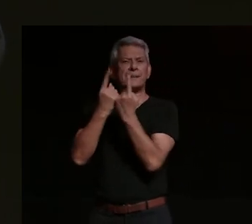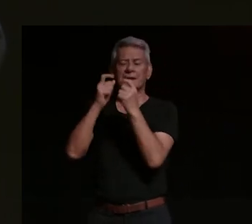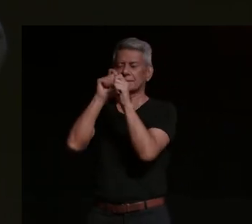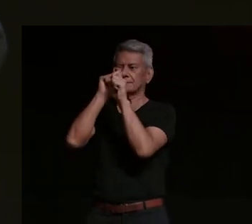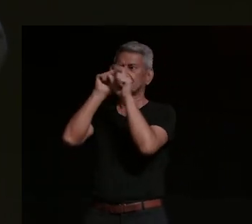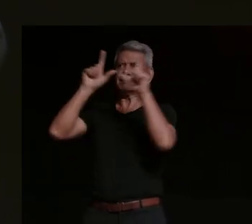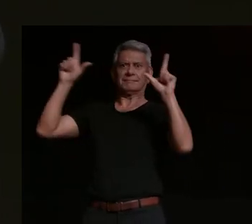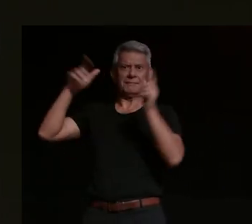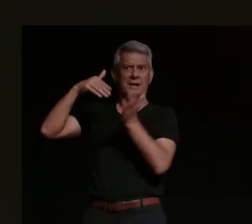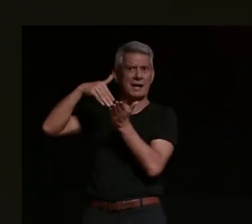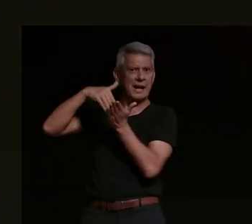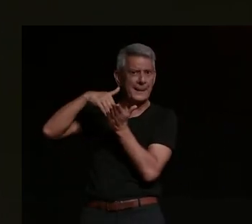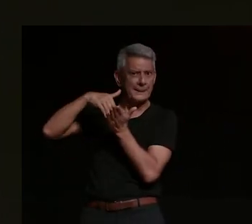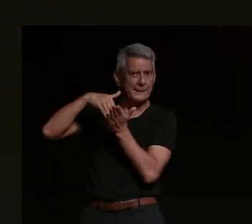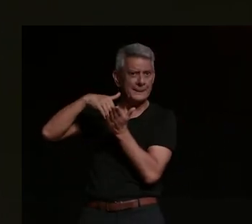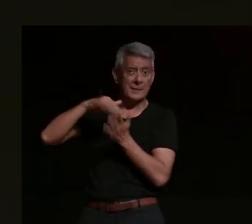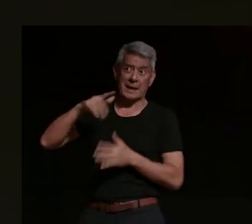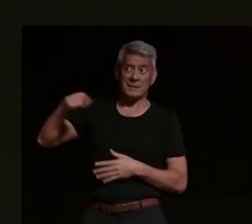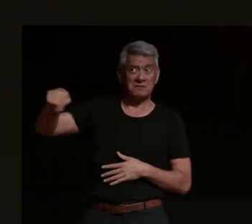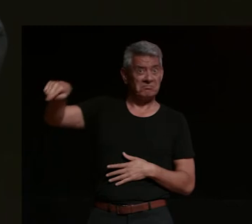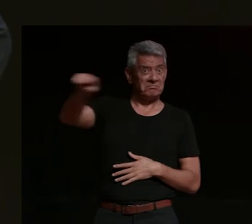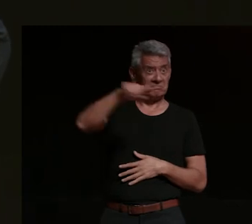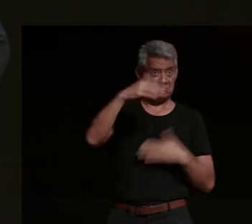something that a lot of the people in this room probably you know the black people probably really